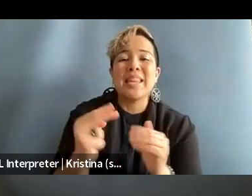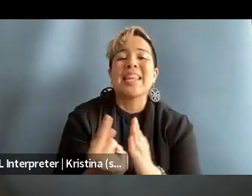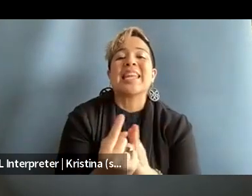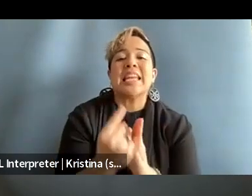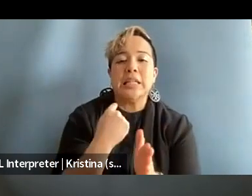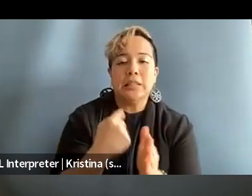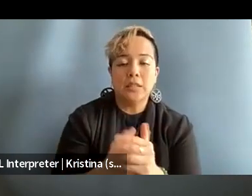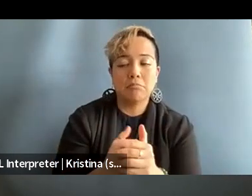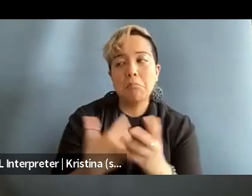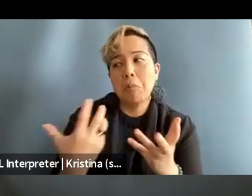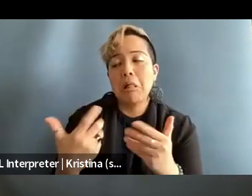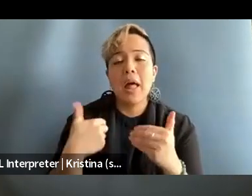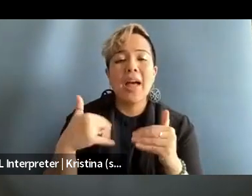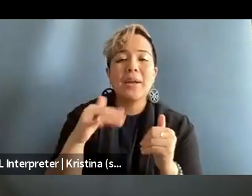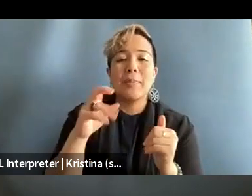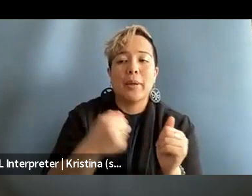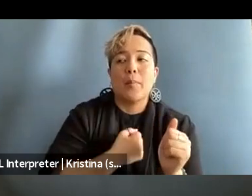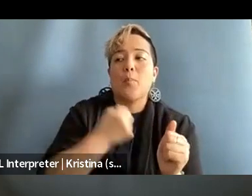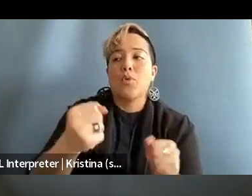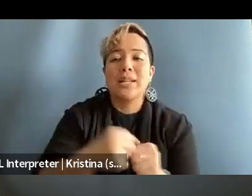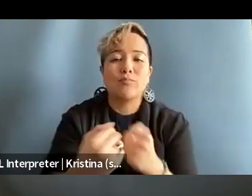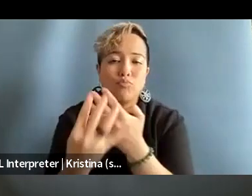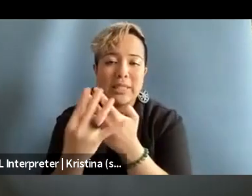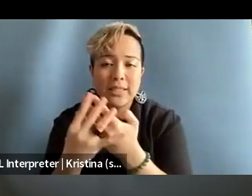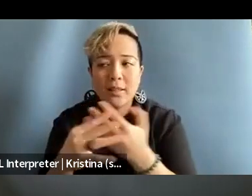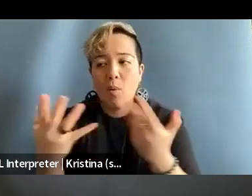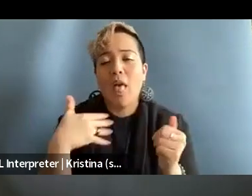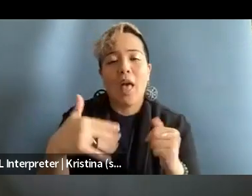Well I haven't been put in prison. Well I haven't been beaten up.